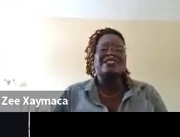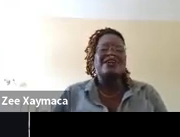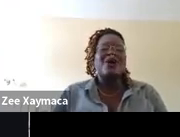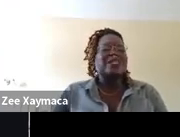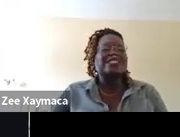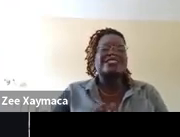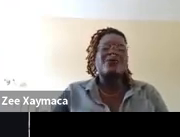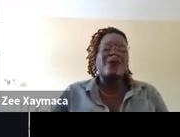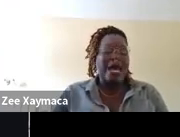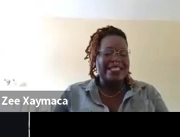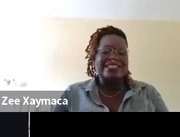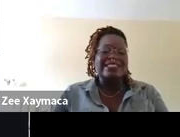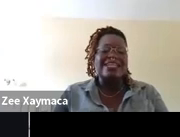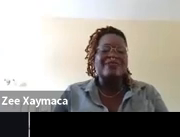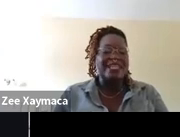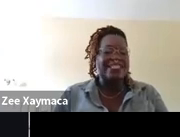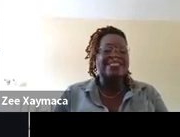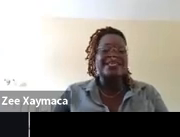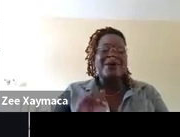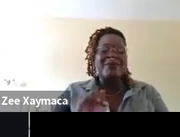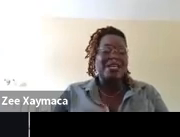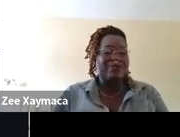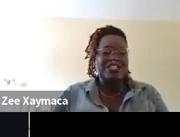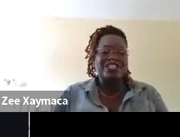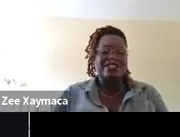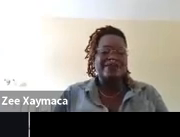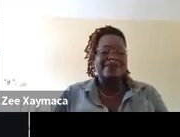when it is whiteness that creates my oppression.